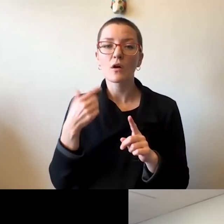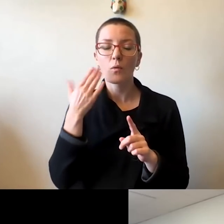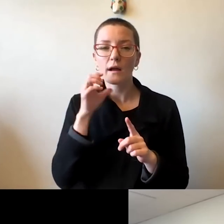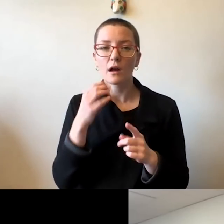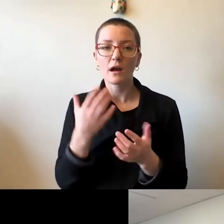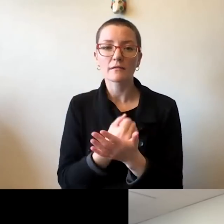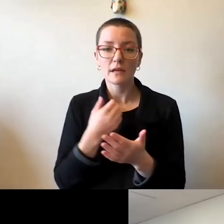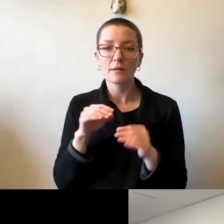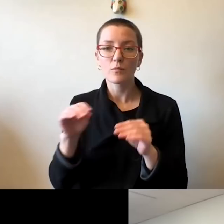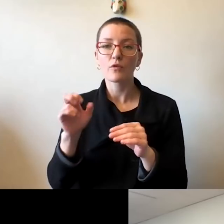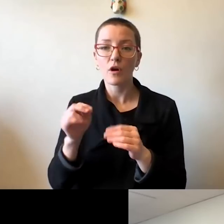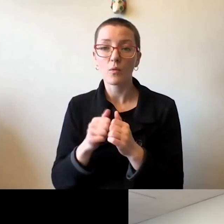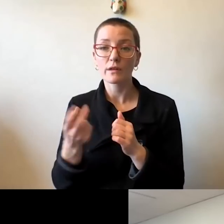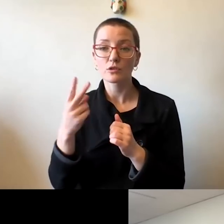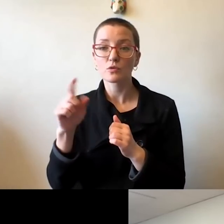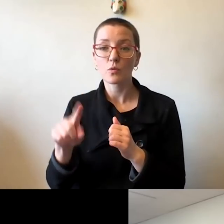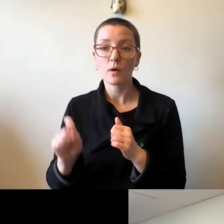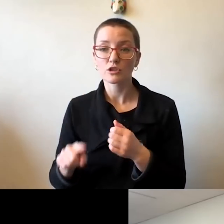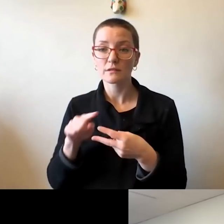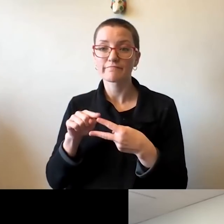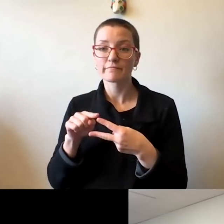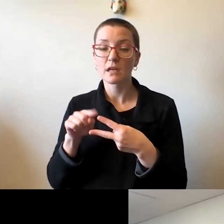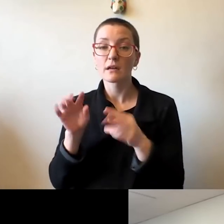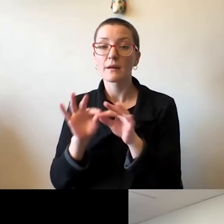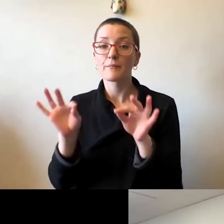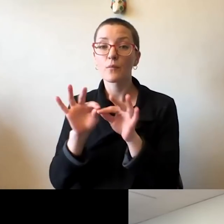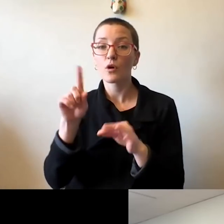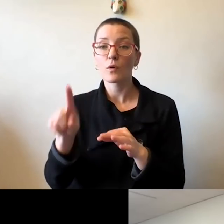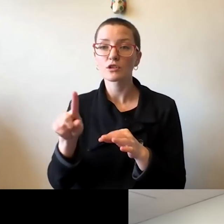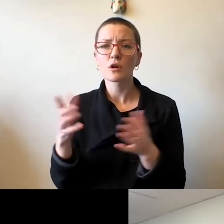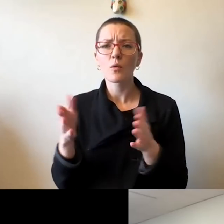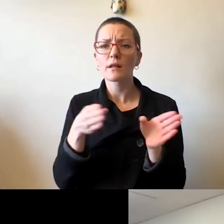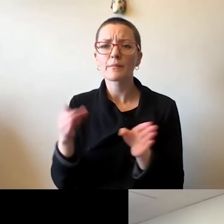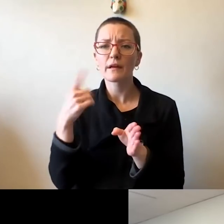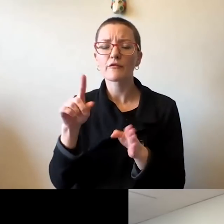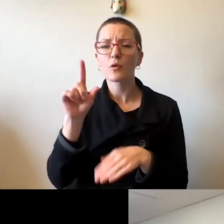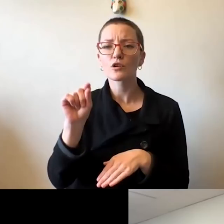Okay. Robert J. Jones: Okay. Andreas Cangellaris: And this is a key one. What's the plan for 2020-2021? graduation?